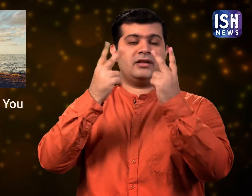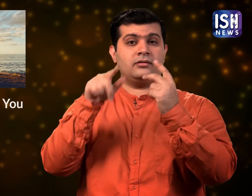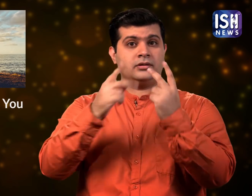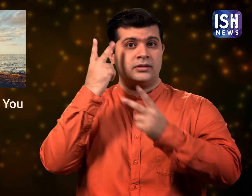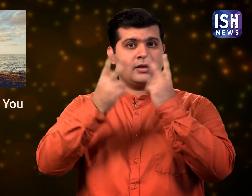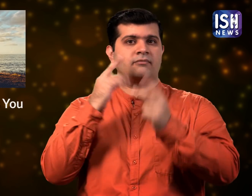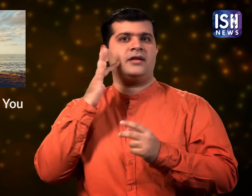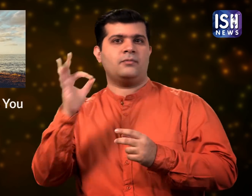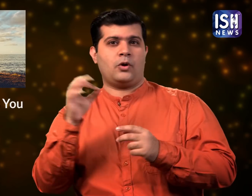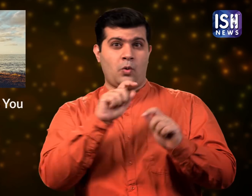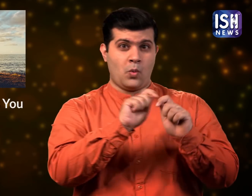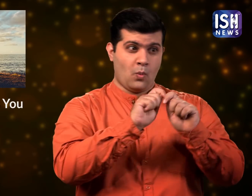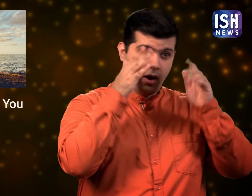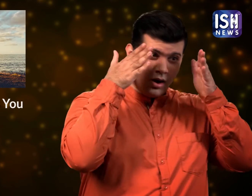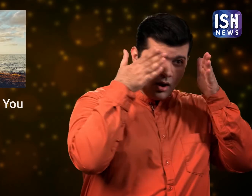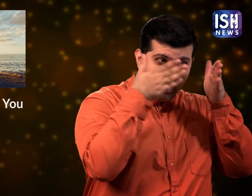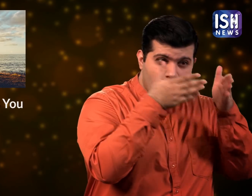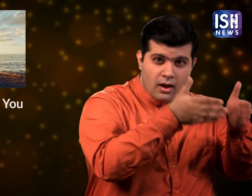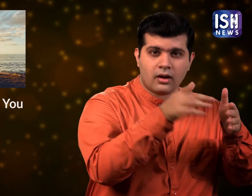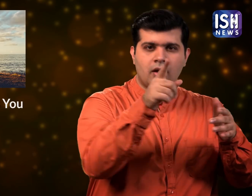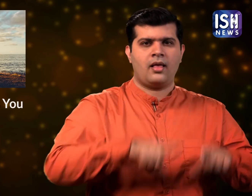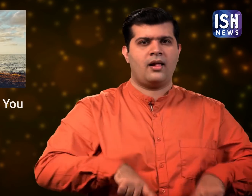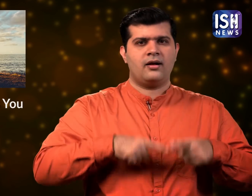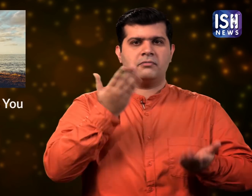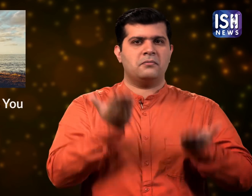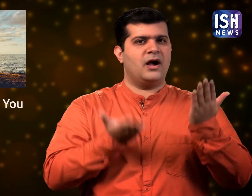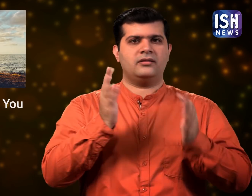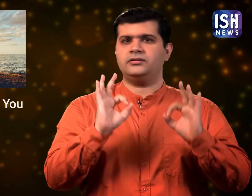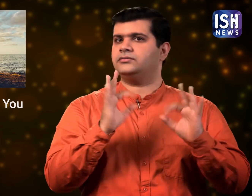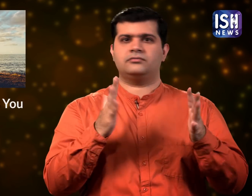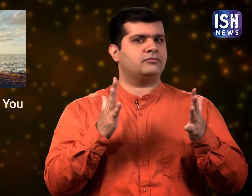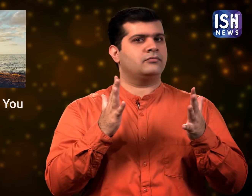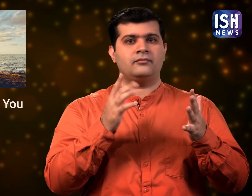Travelling is important. If you focus only on work all the time it means there is no proper balance in life.